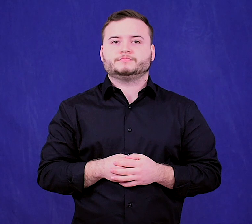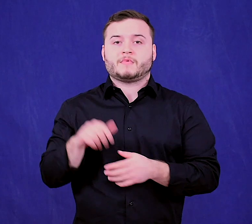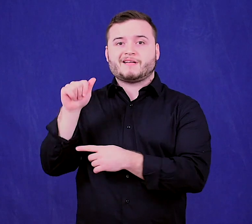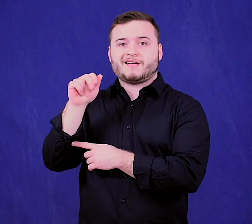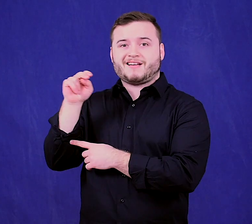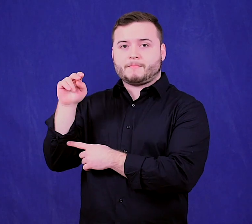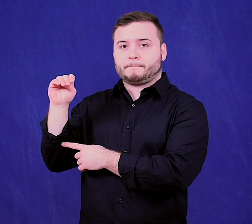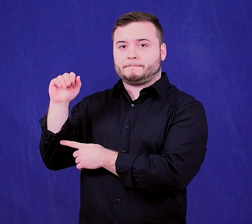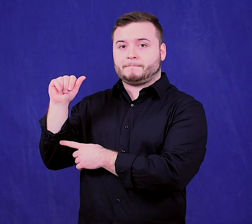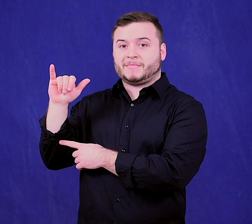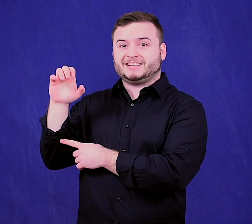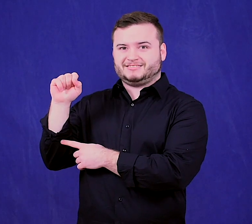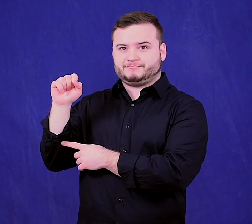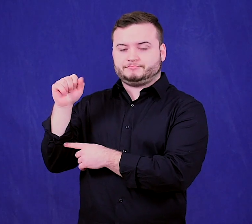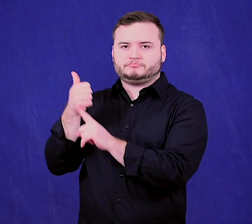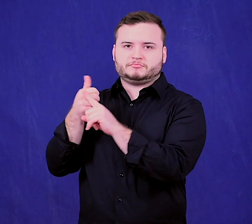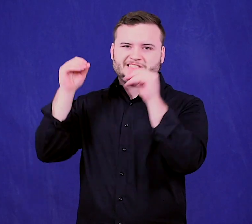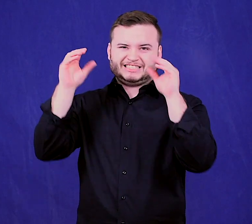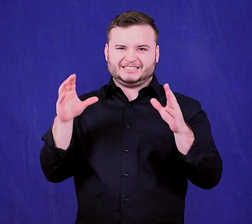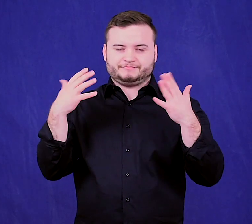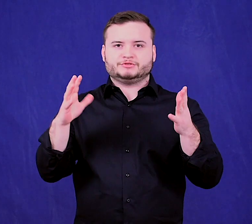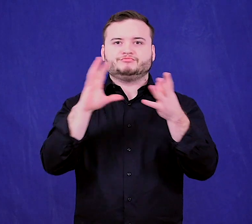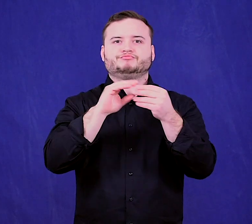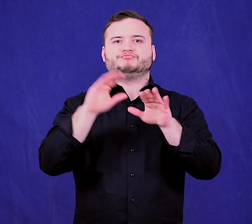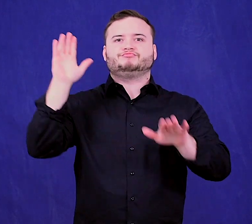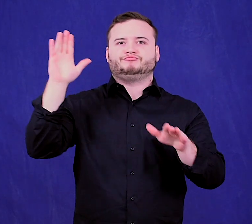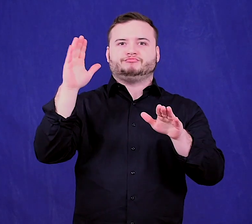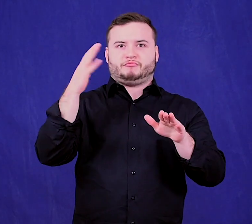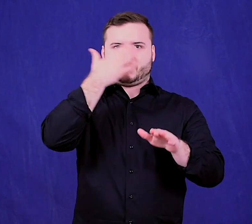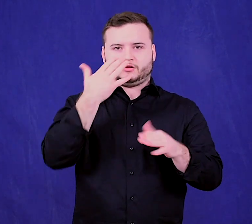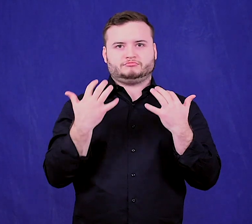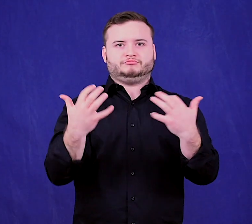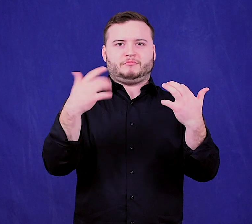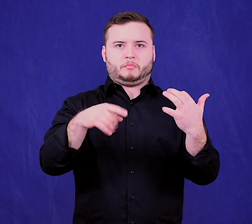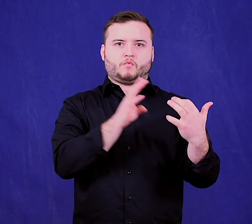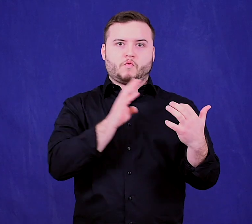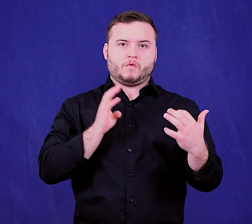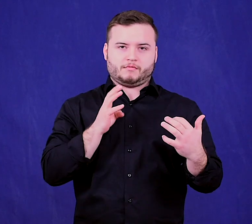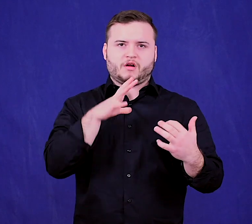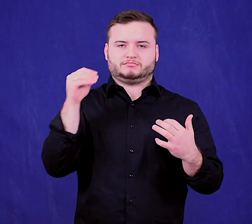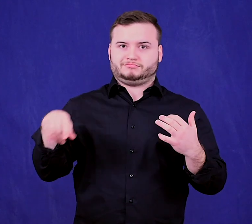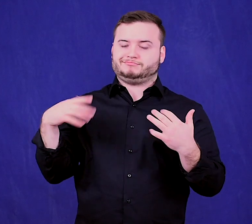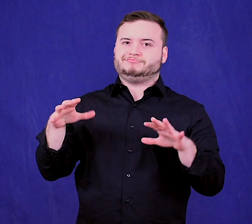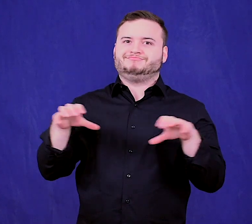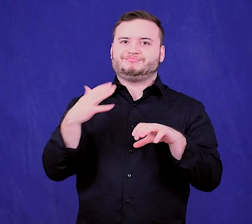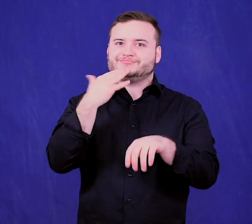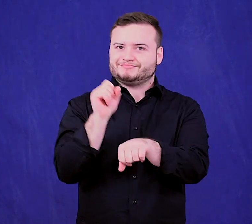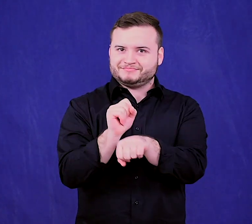Ann Mayes, a teacher, testified in front of the board and did a brilliant job.